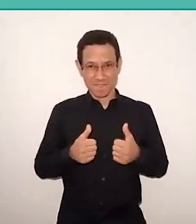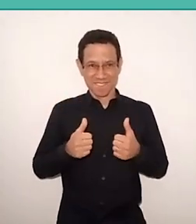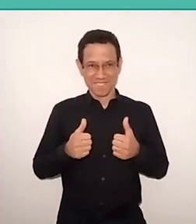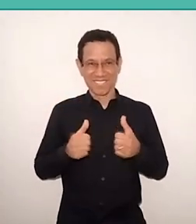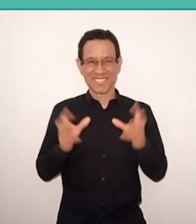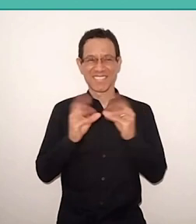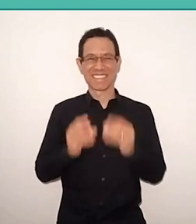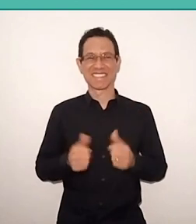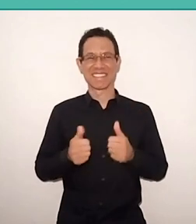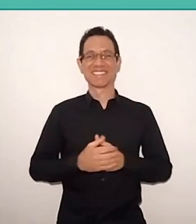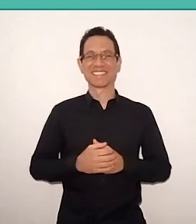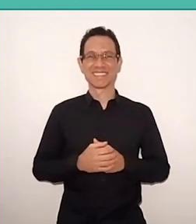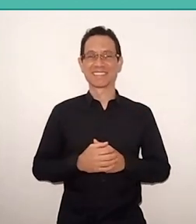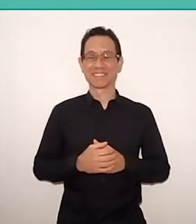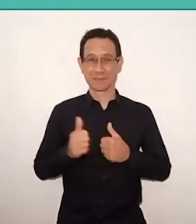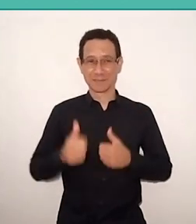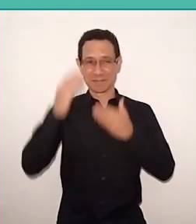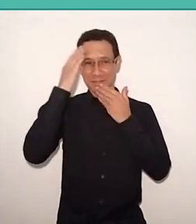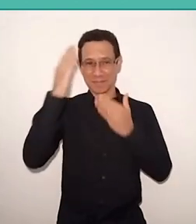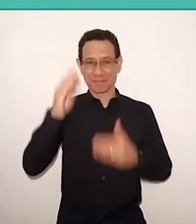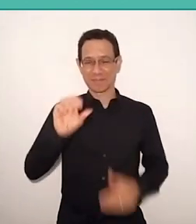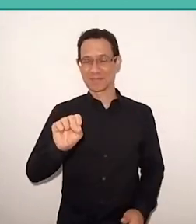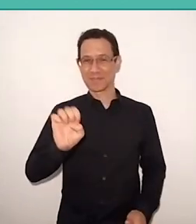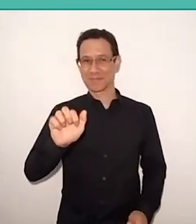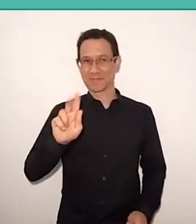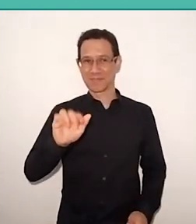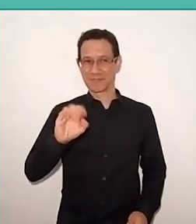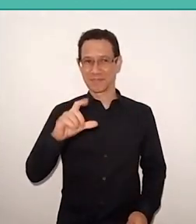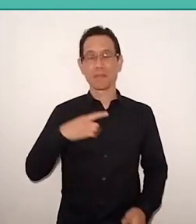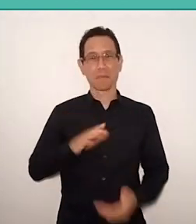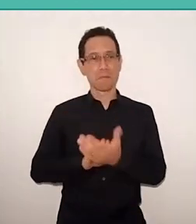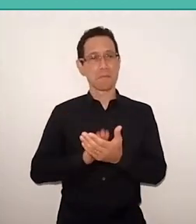Thank you, Sergio. Many praise here to that good start.